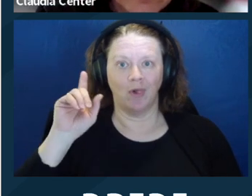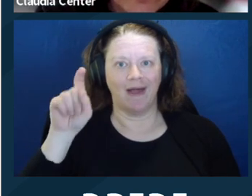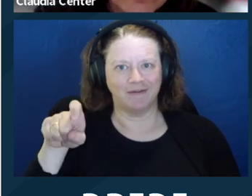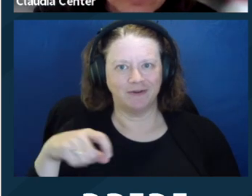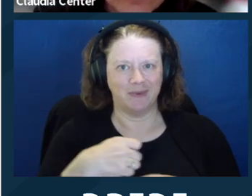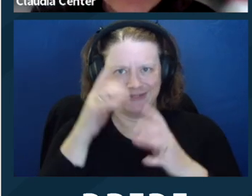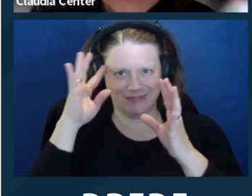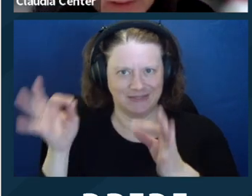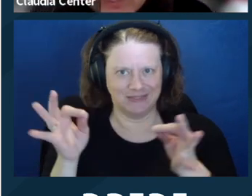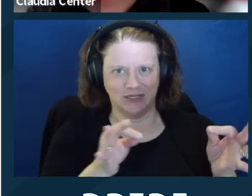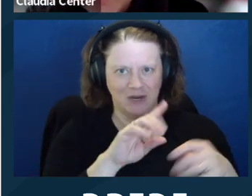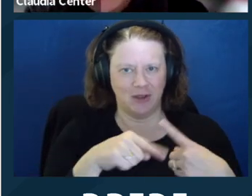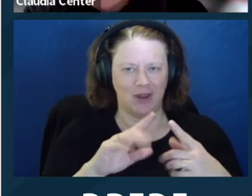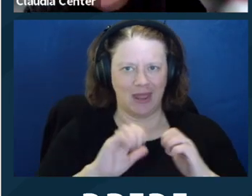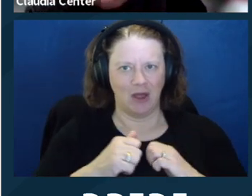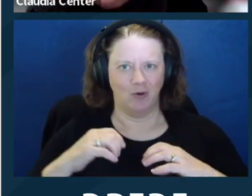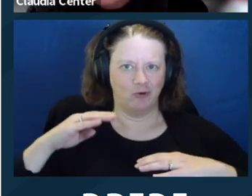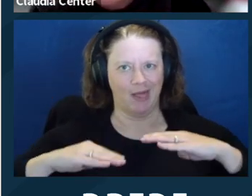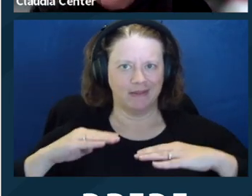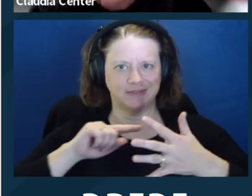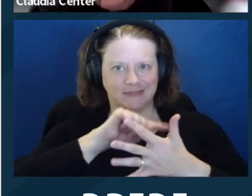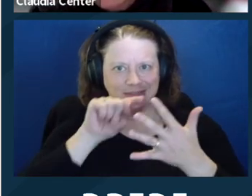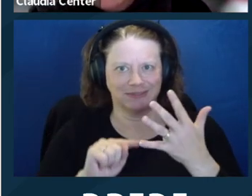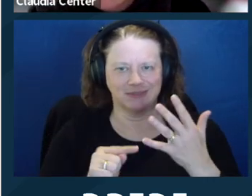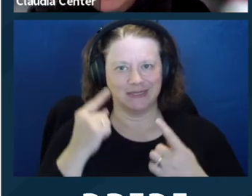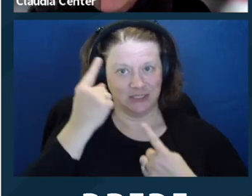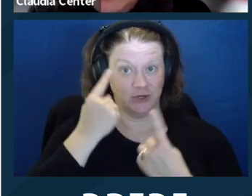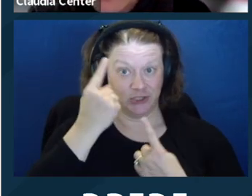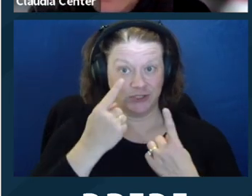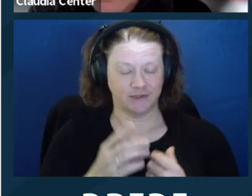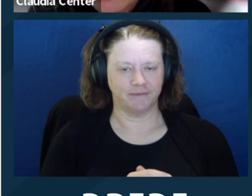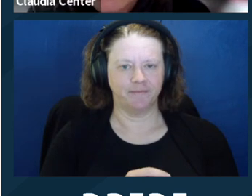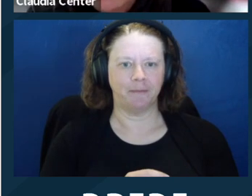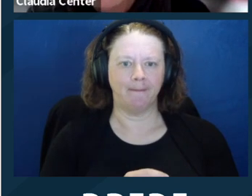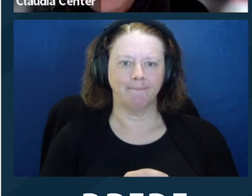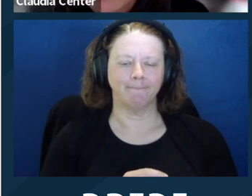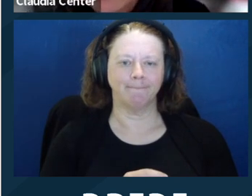So I meet with the client alone to determine their preferences, to verify that they want